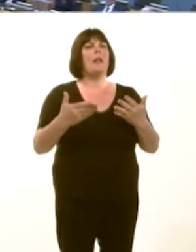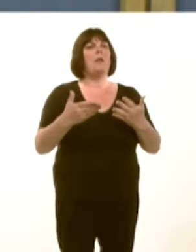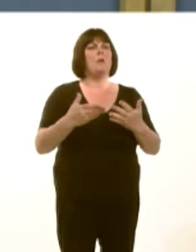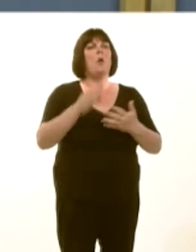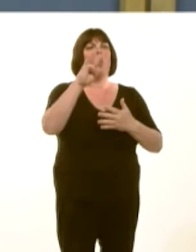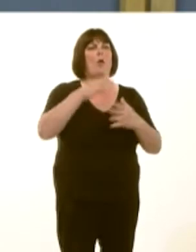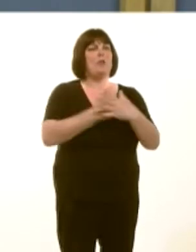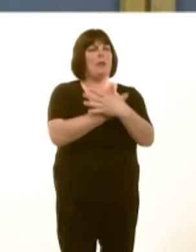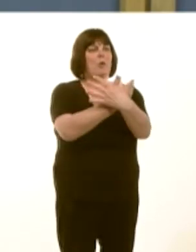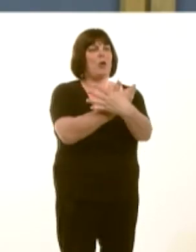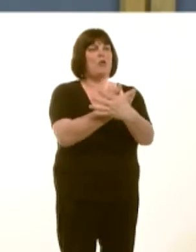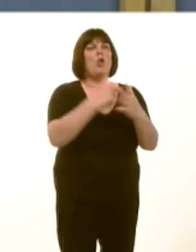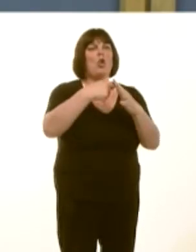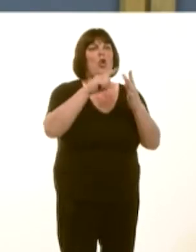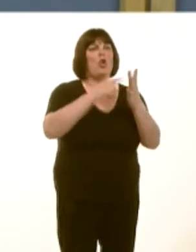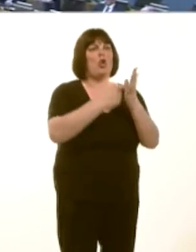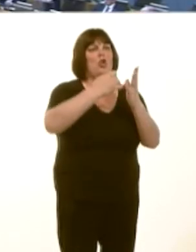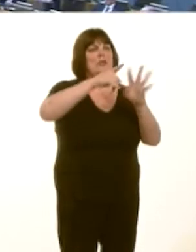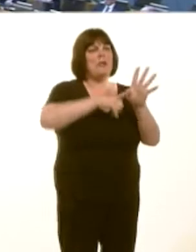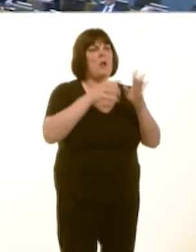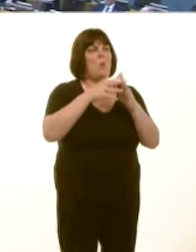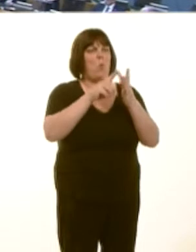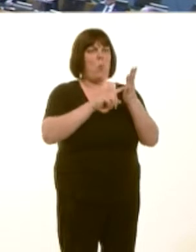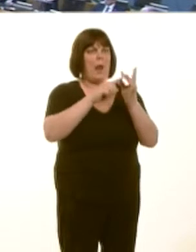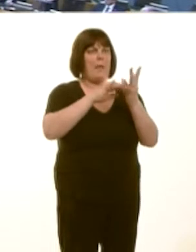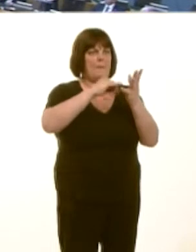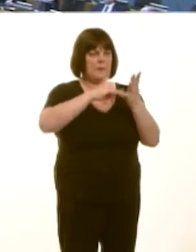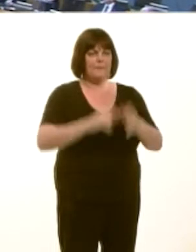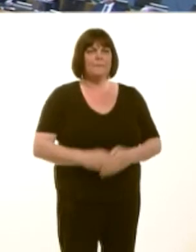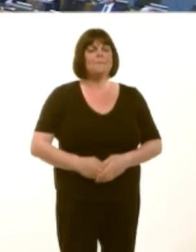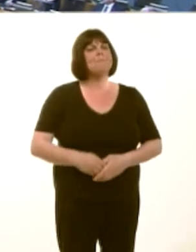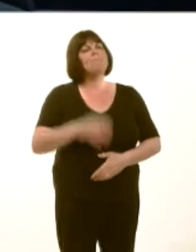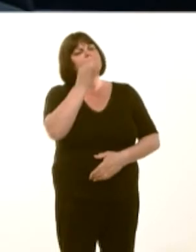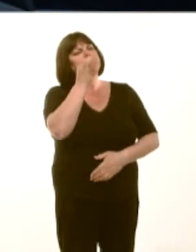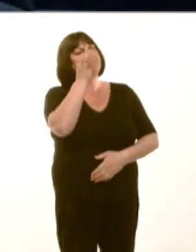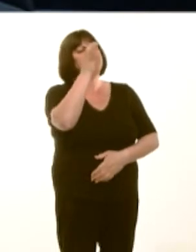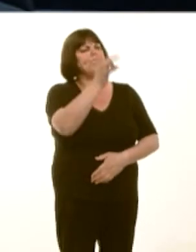Kirsty Williams. Kirsty Williams: Thank you, Presiding Officer. First Minister, what assessment and scenario planning has your Government carried out with